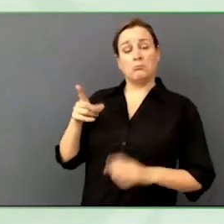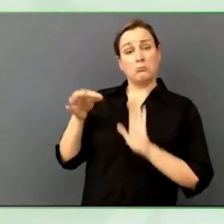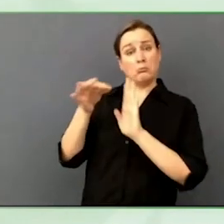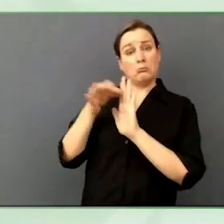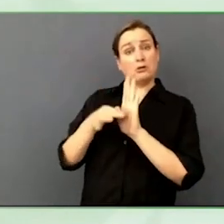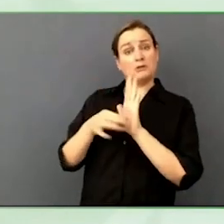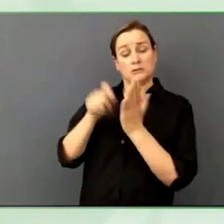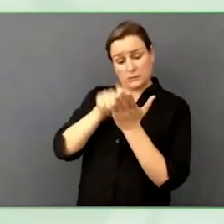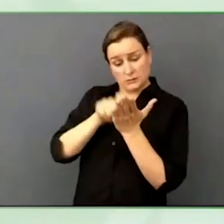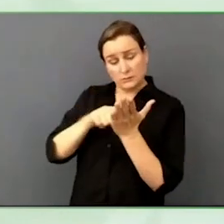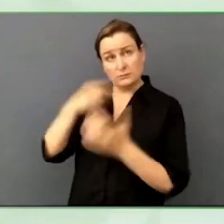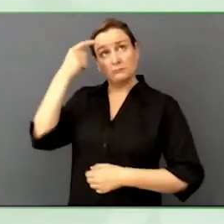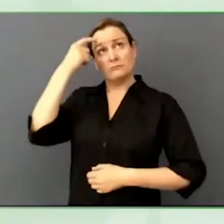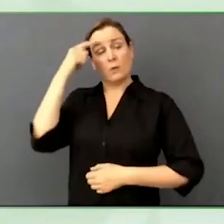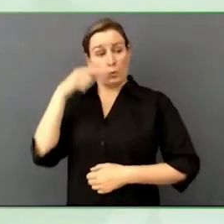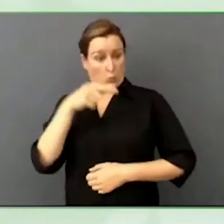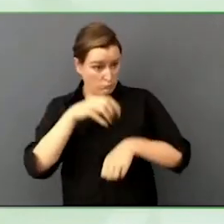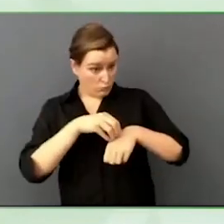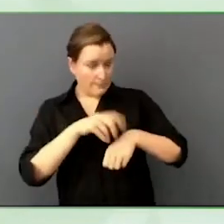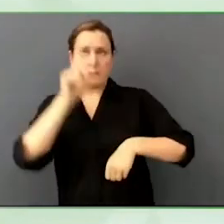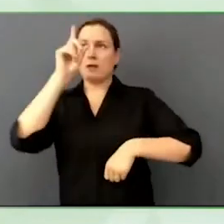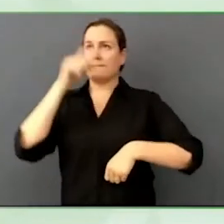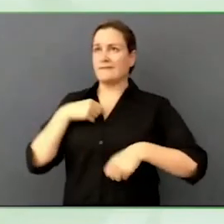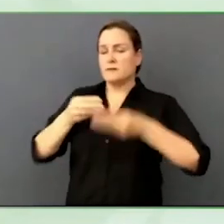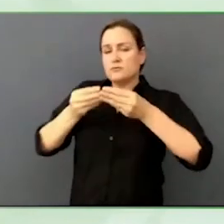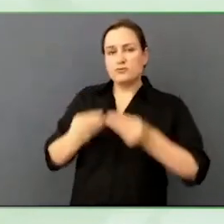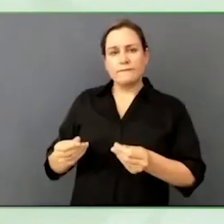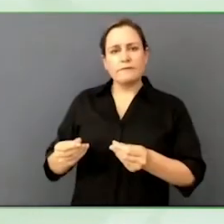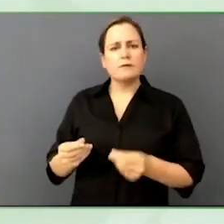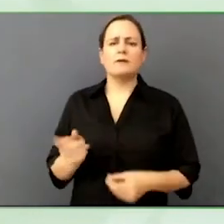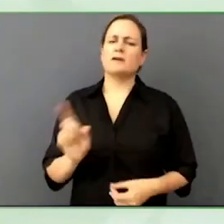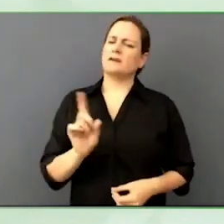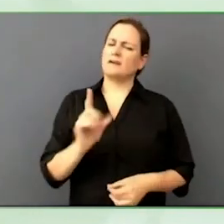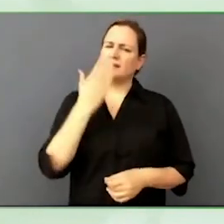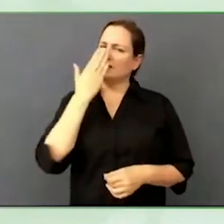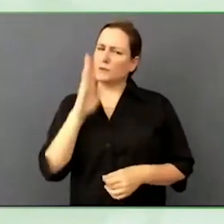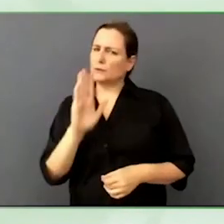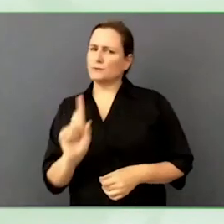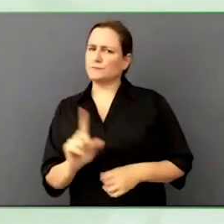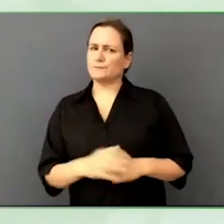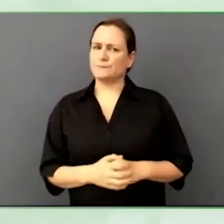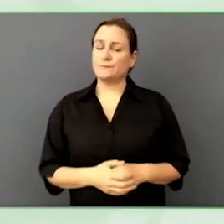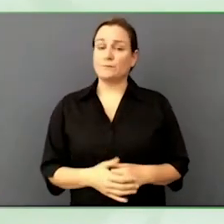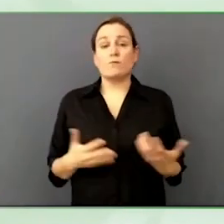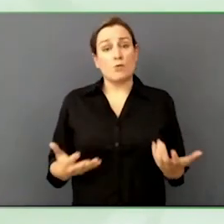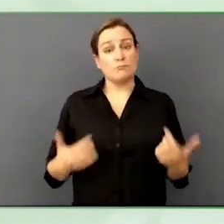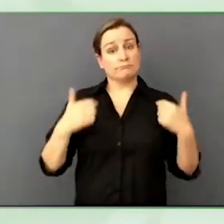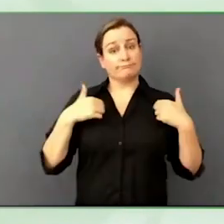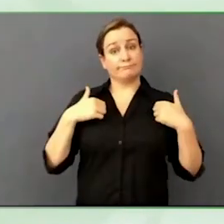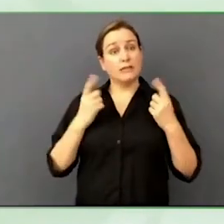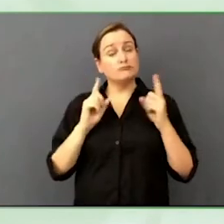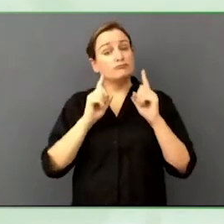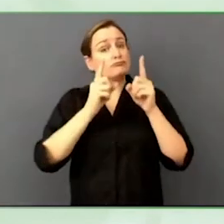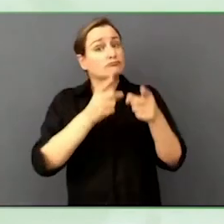Whenever I talk to a company I have to sort through poverty